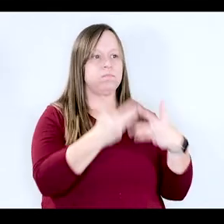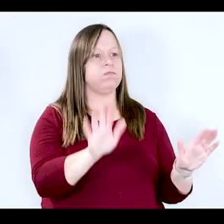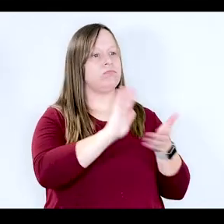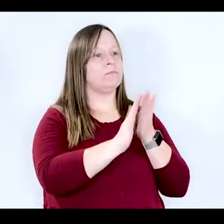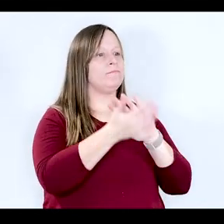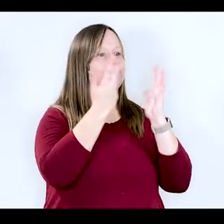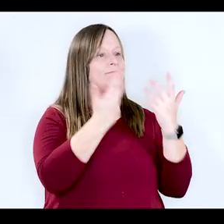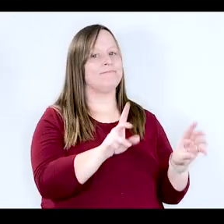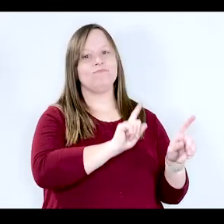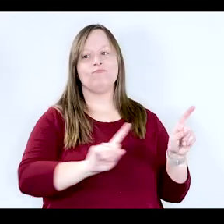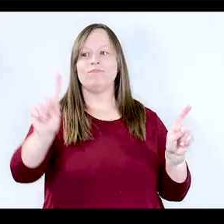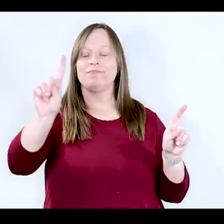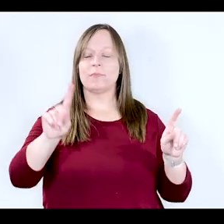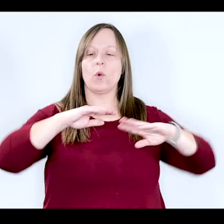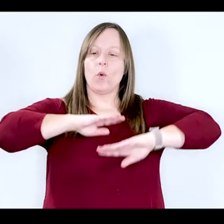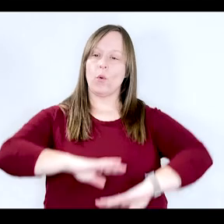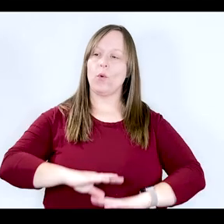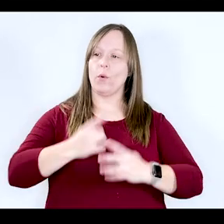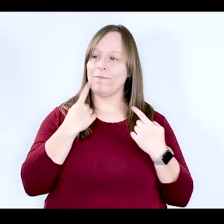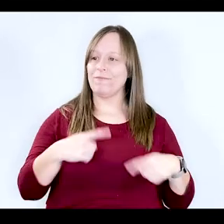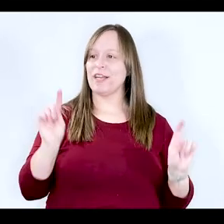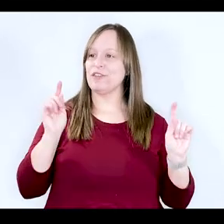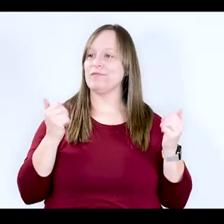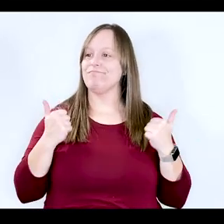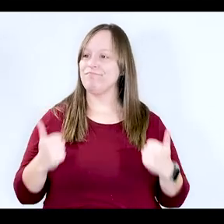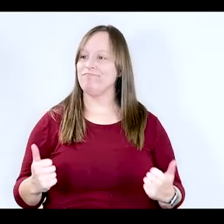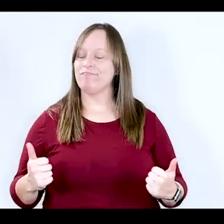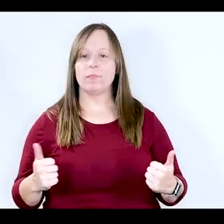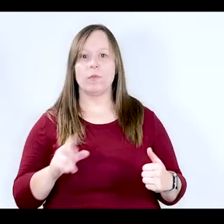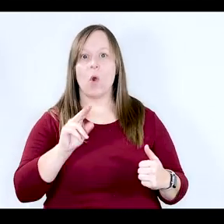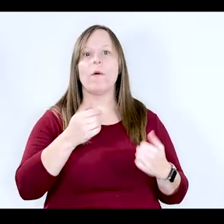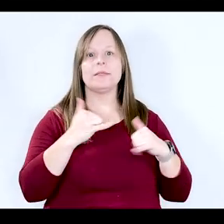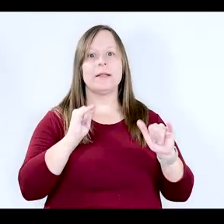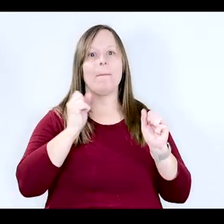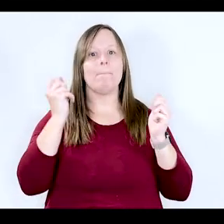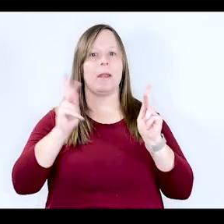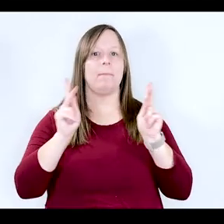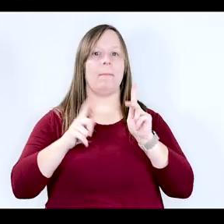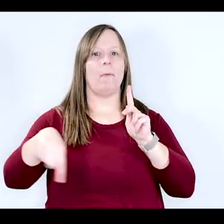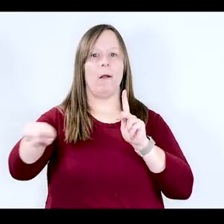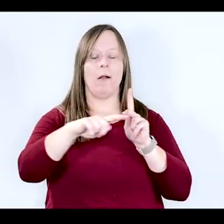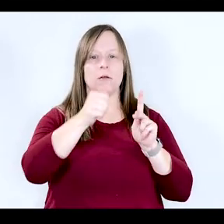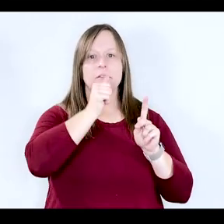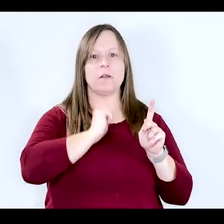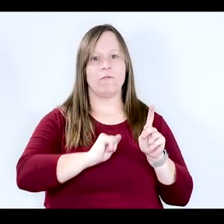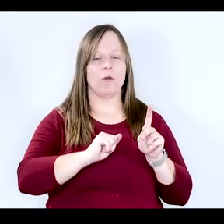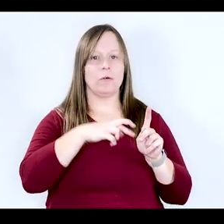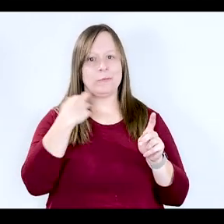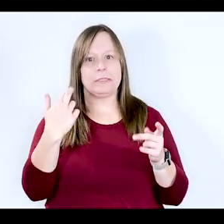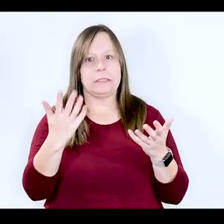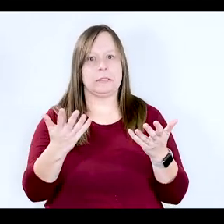something that we can then walk away from and say, "Okay. We did as much as we can." There's still a lot of other people who are still very vulnerable who may